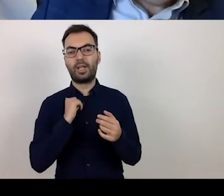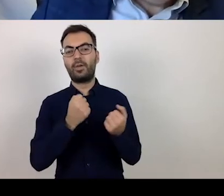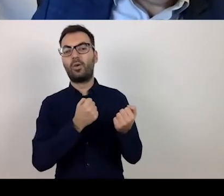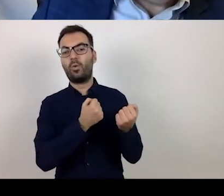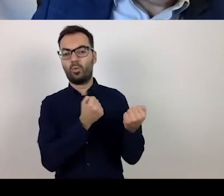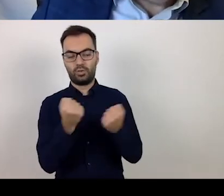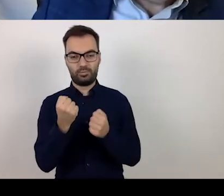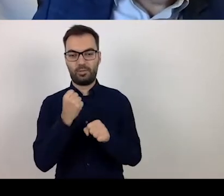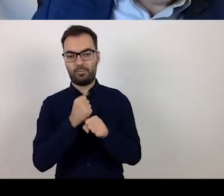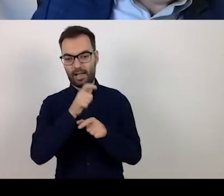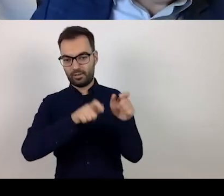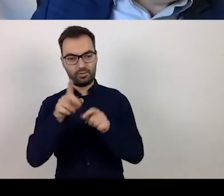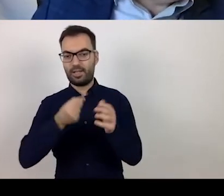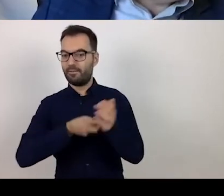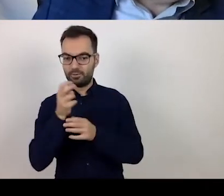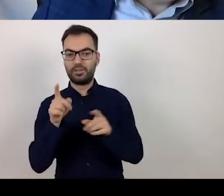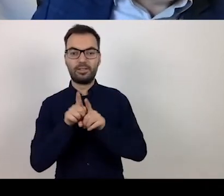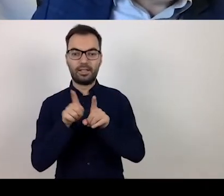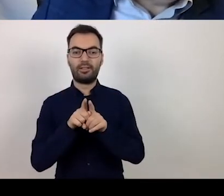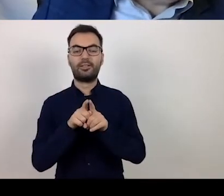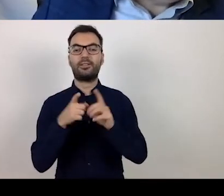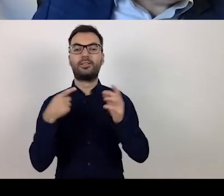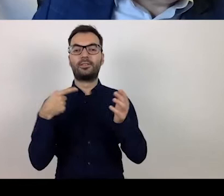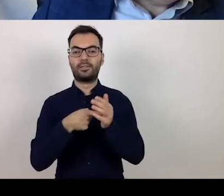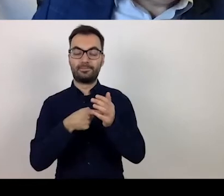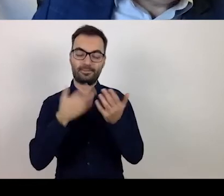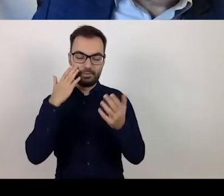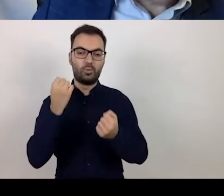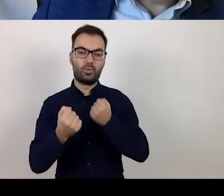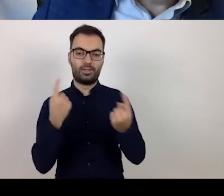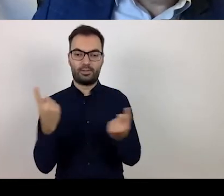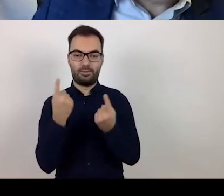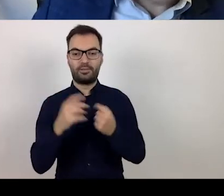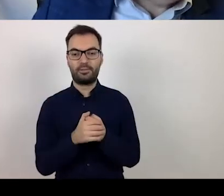and against the difficult situation, in terms of working capital.